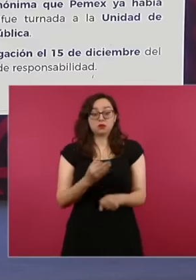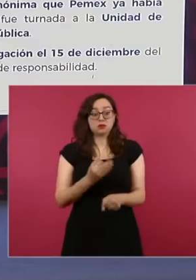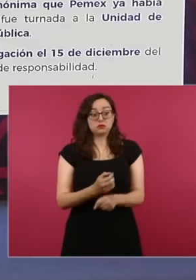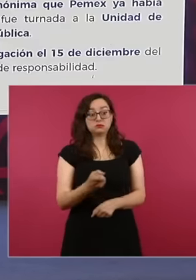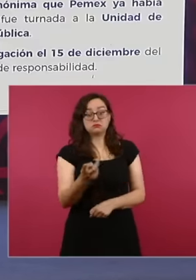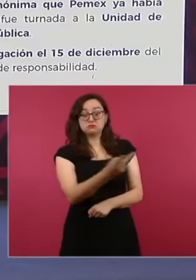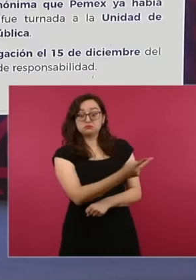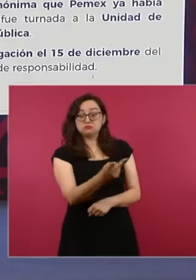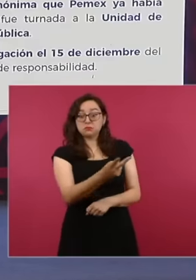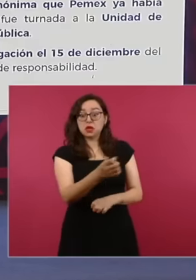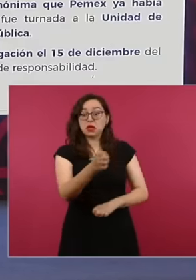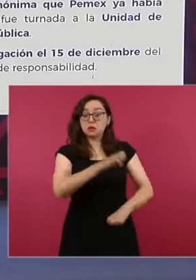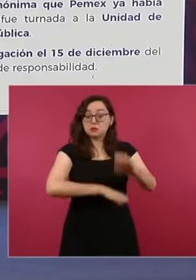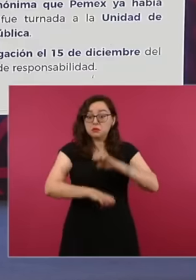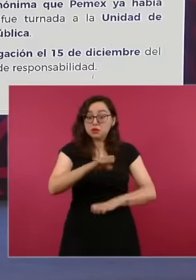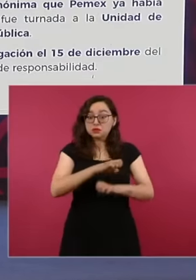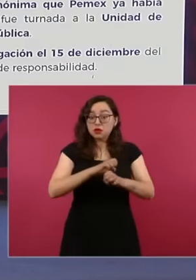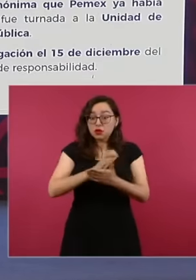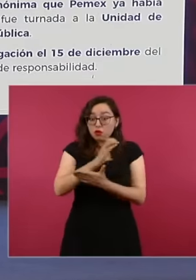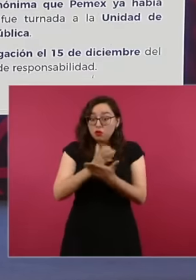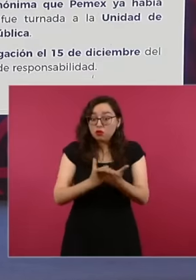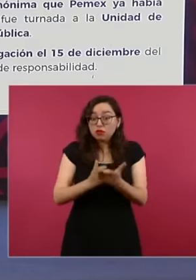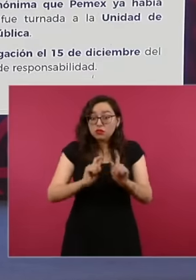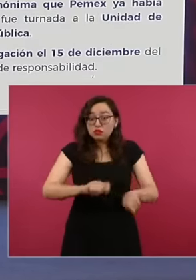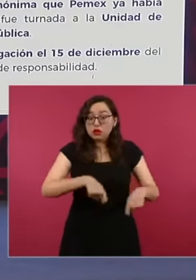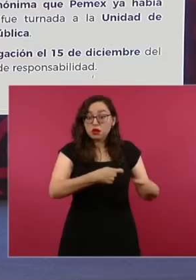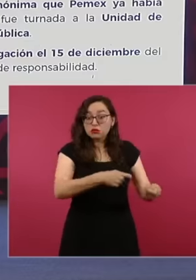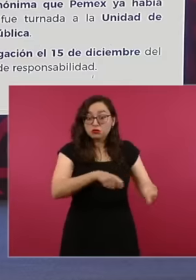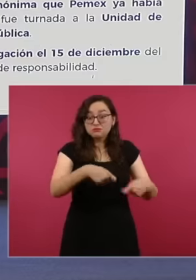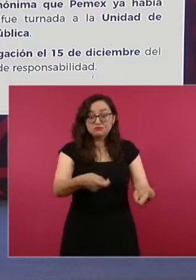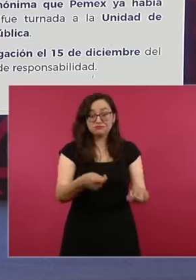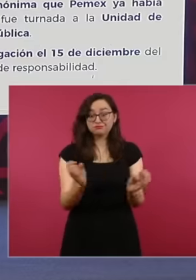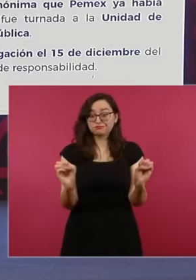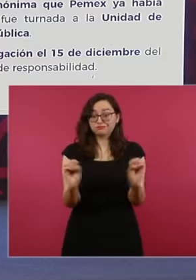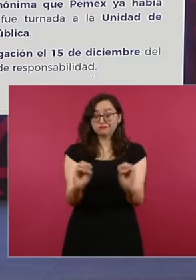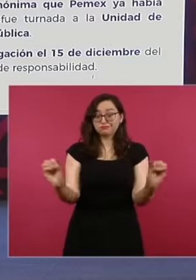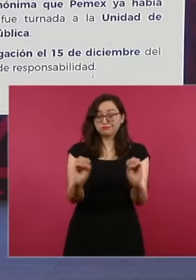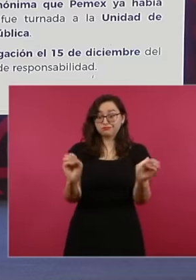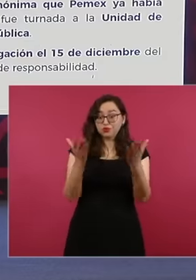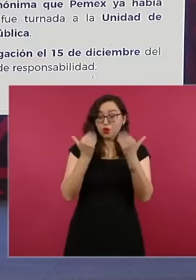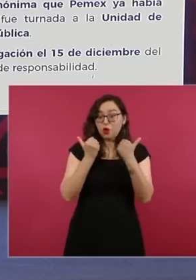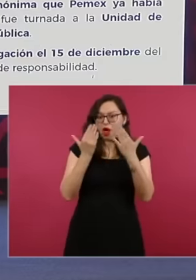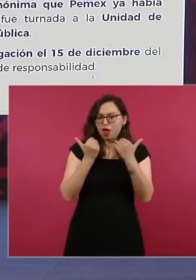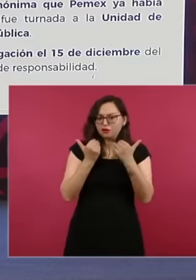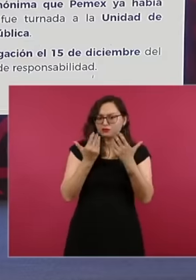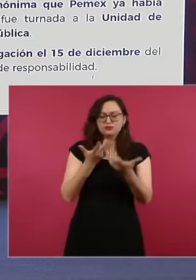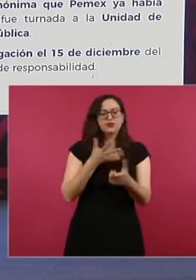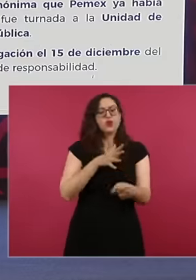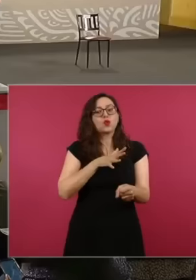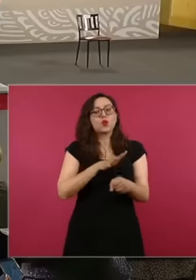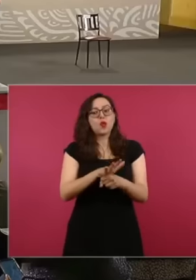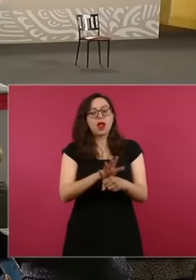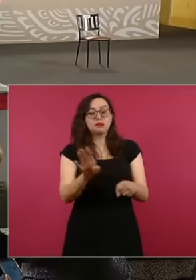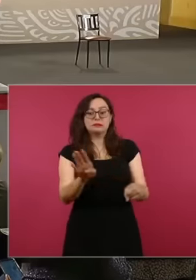Mexican oil, therefore they could not have benefited. The information is false. They gave